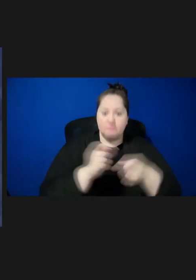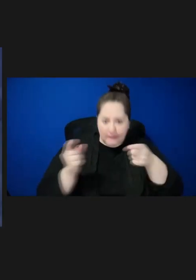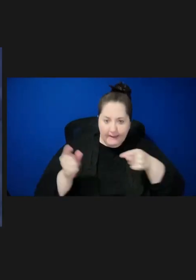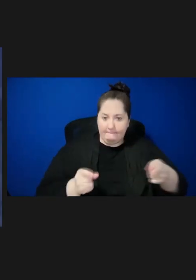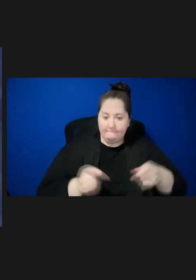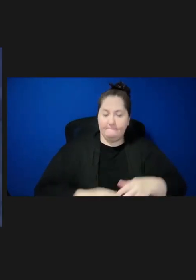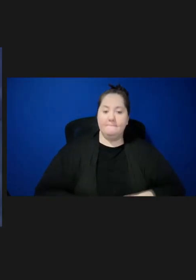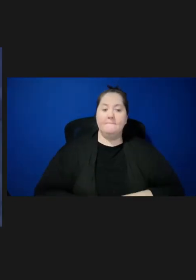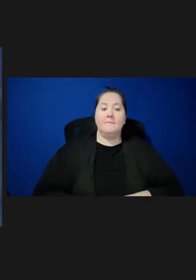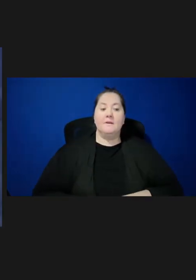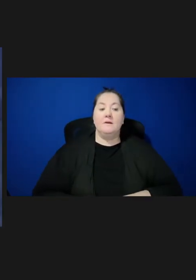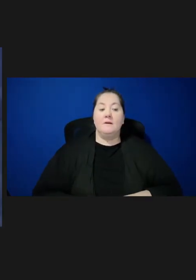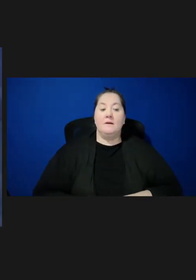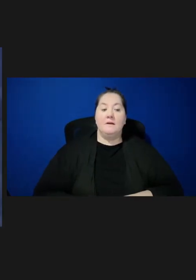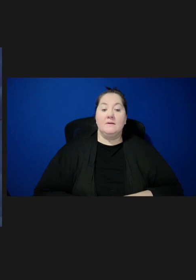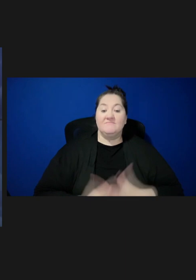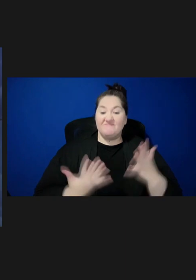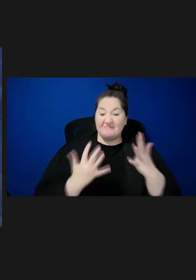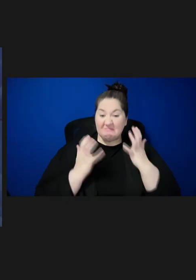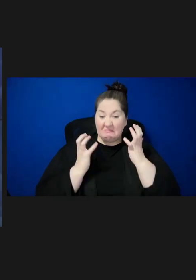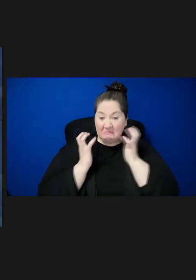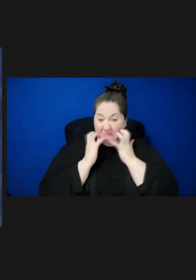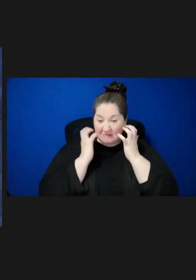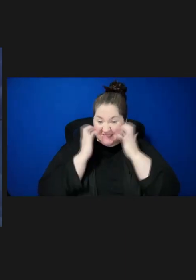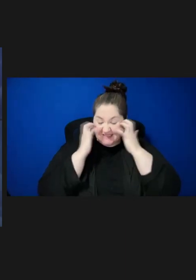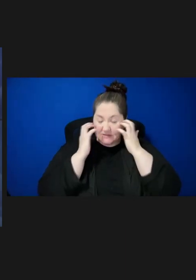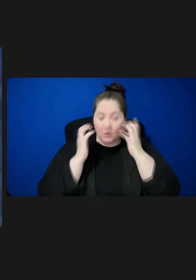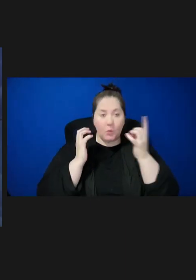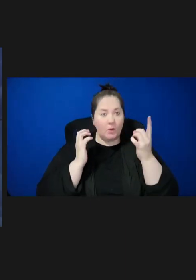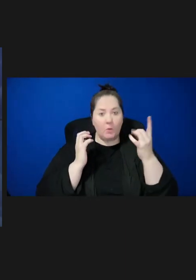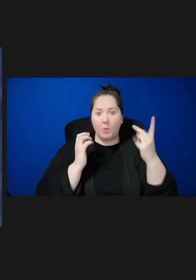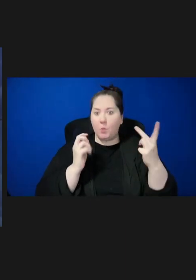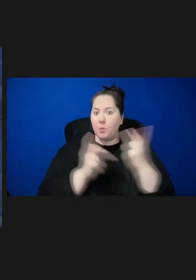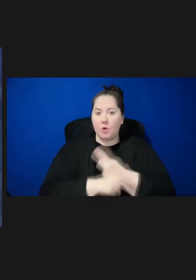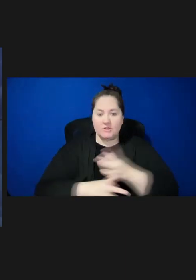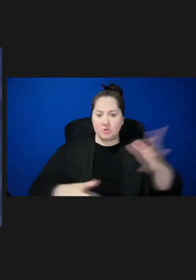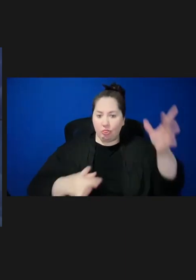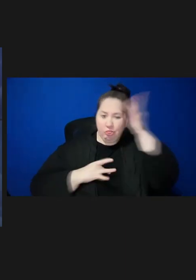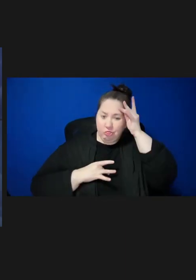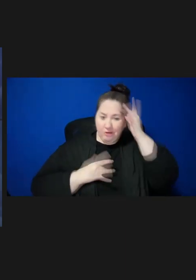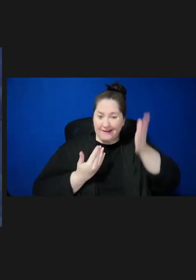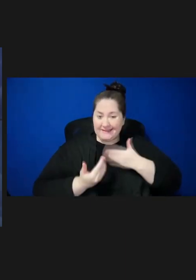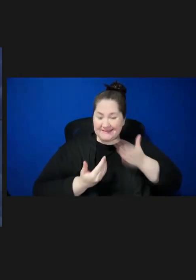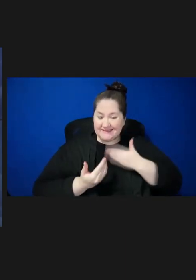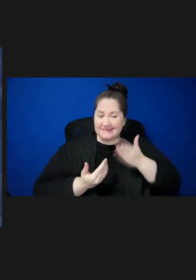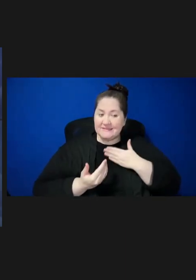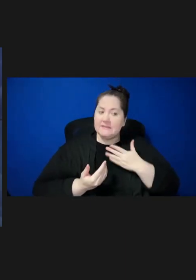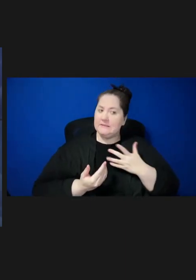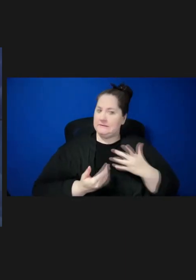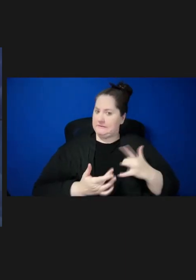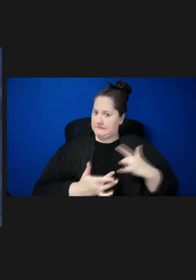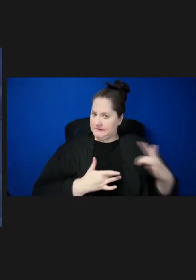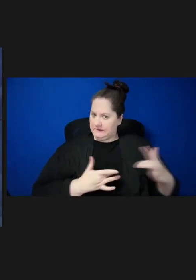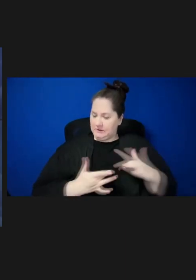Unfortunately, measles, one of the most contagious diseases, has made me very concerned. I appreciate